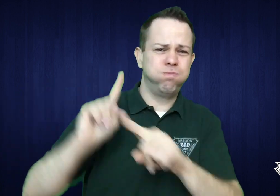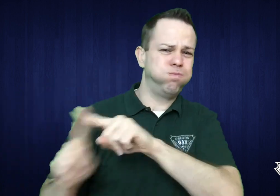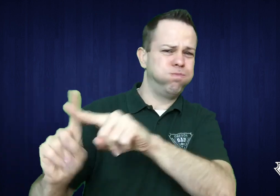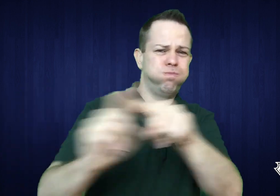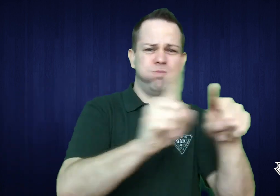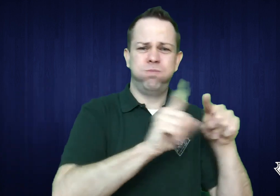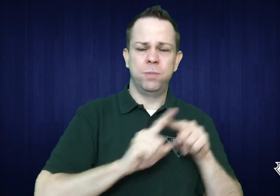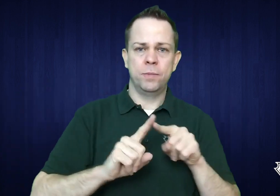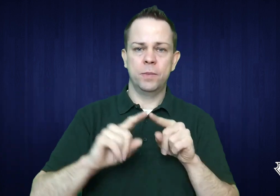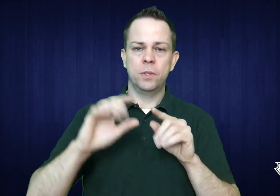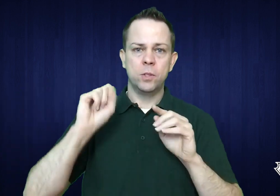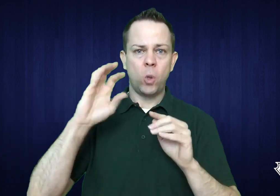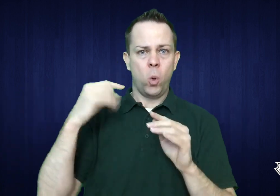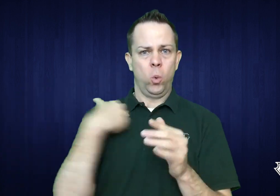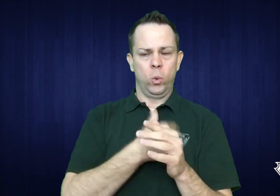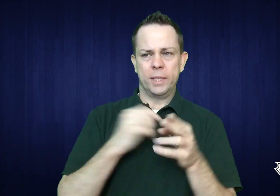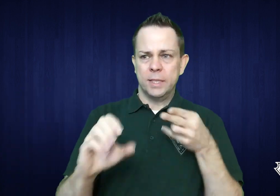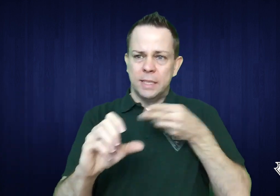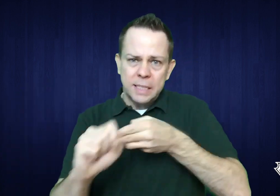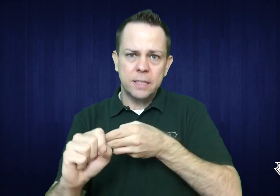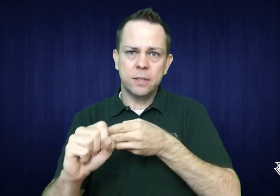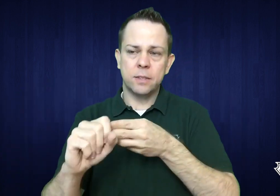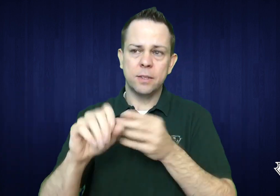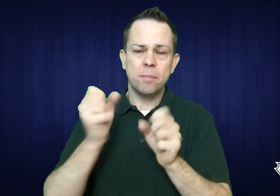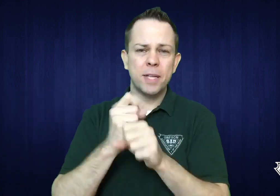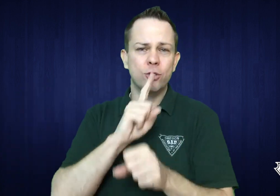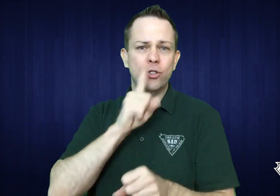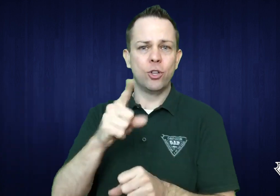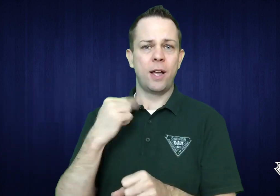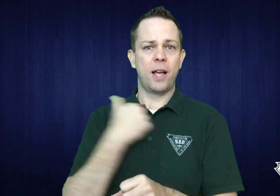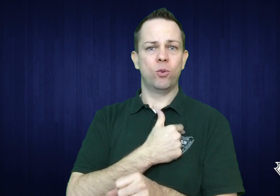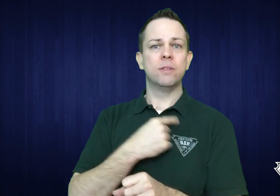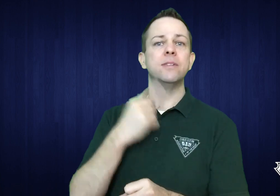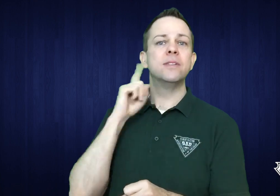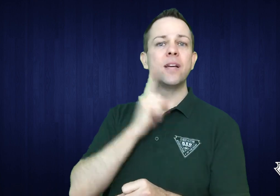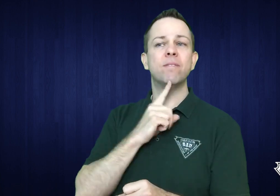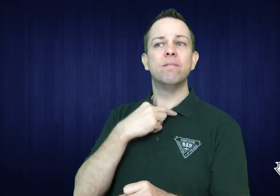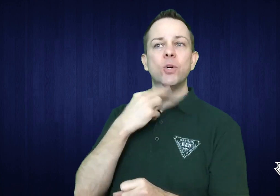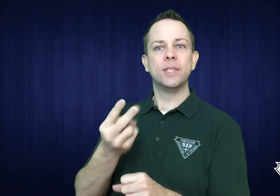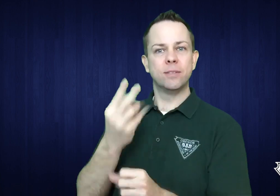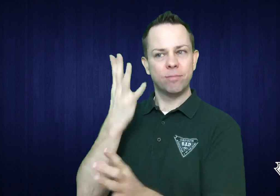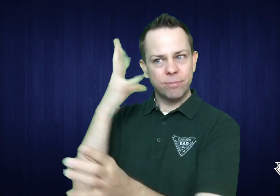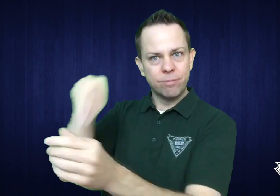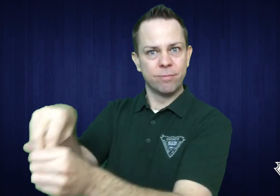so that we could make connections with all these agencies all over the state